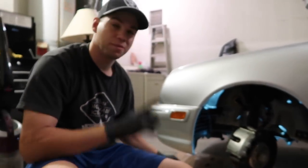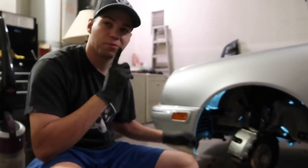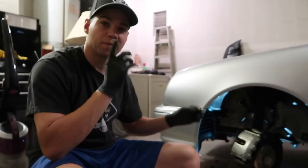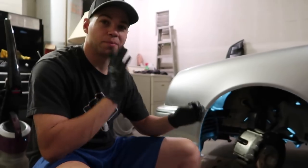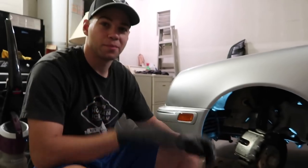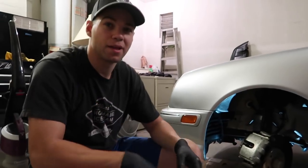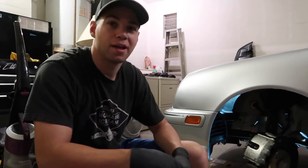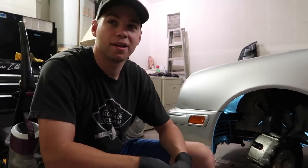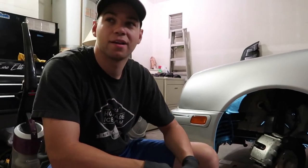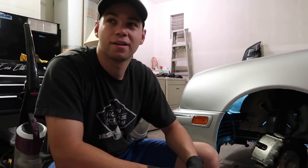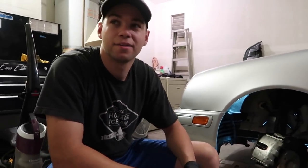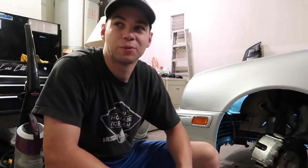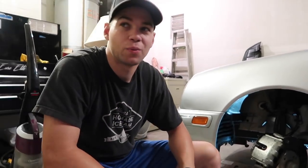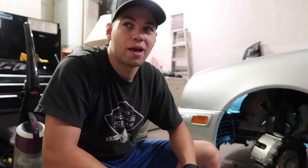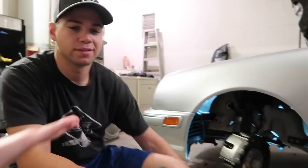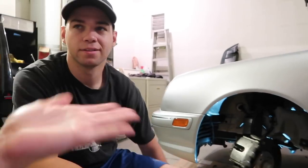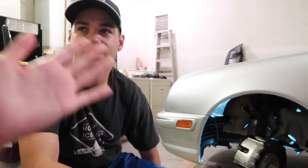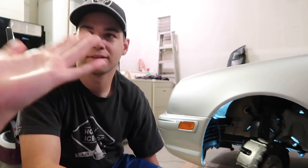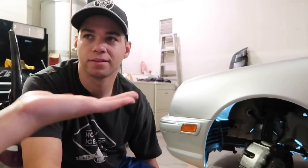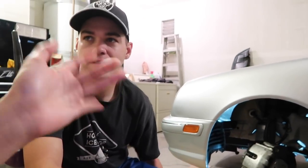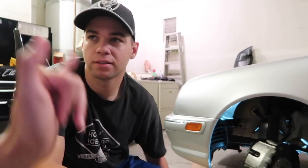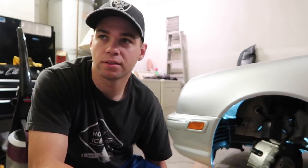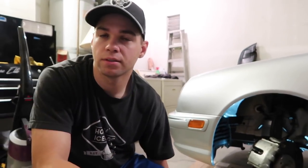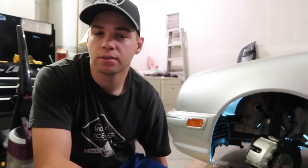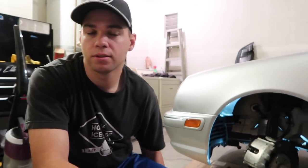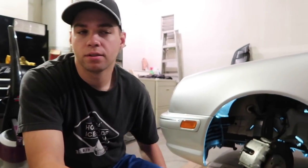R: Really bad E: What was that?